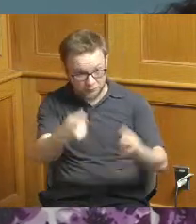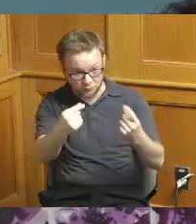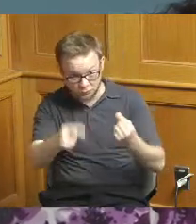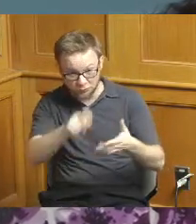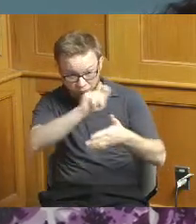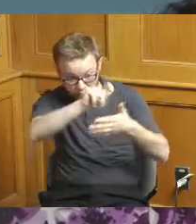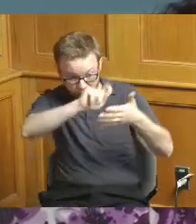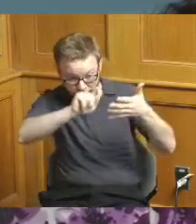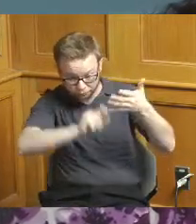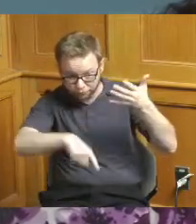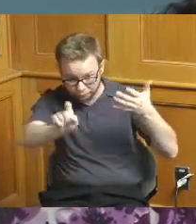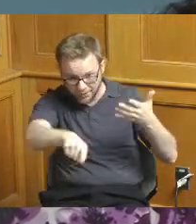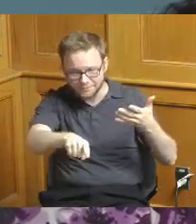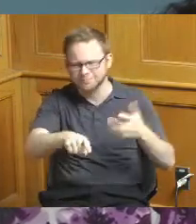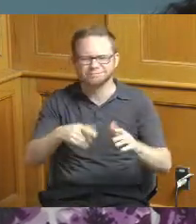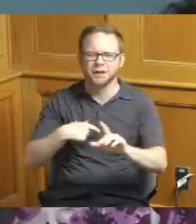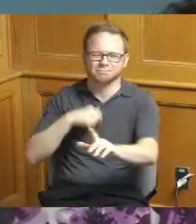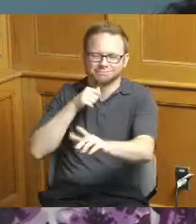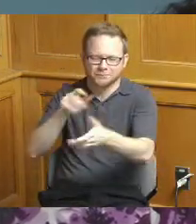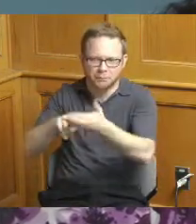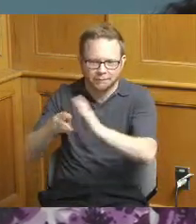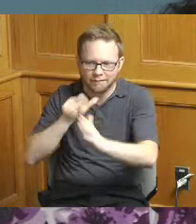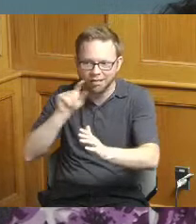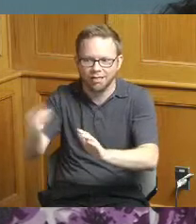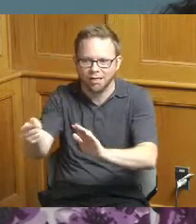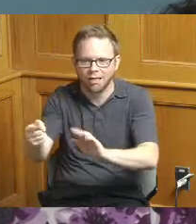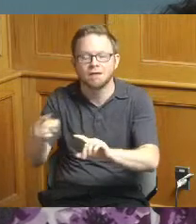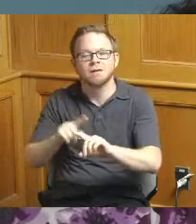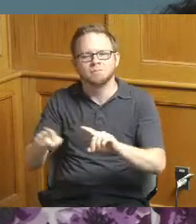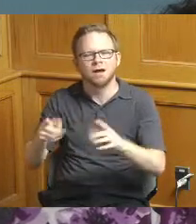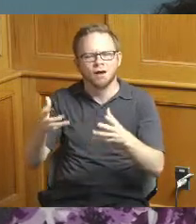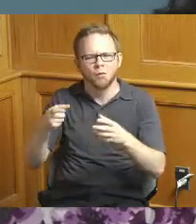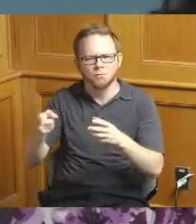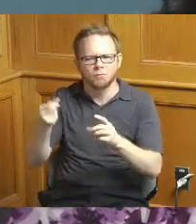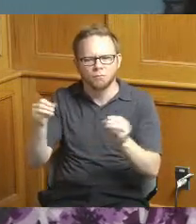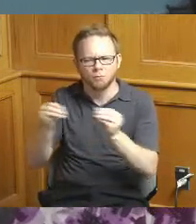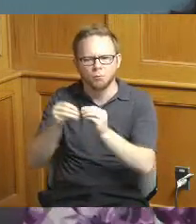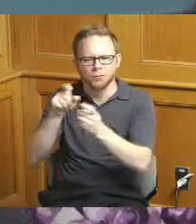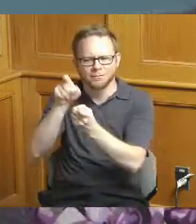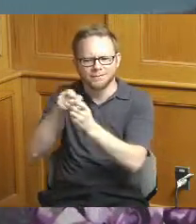more specific here's what the 37,000 is for and then the other items you know if they need